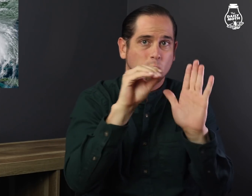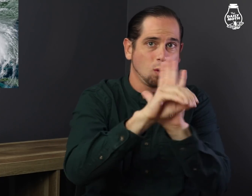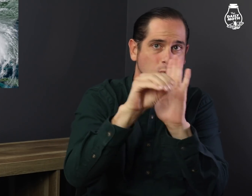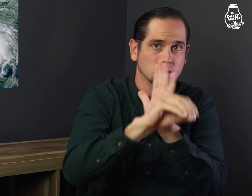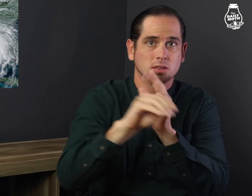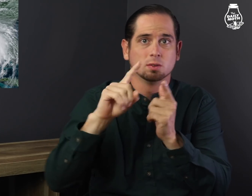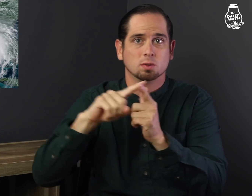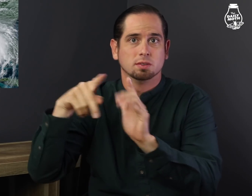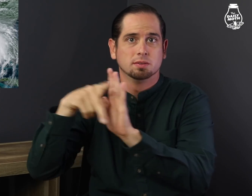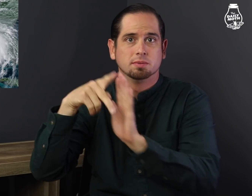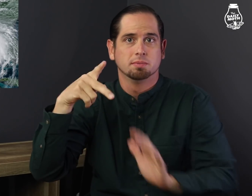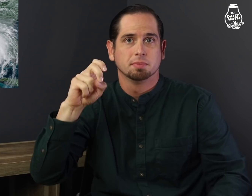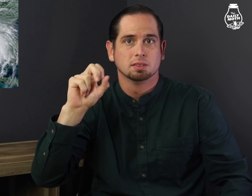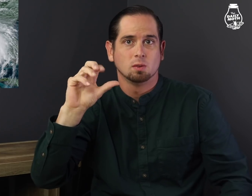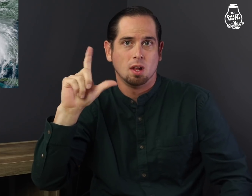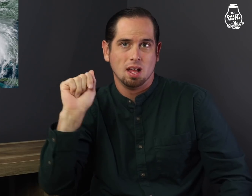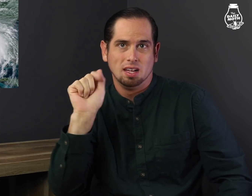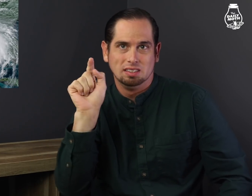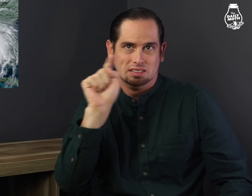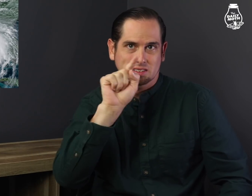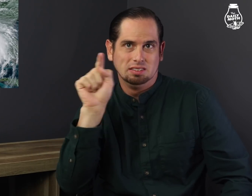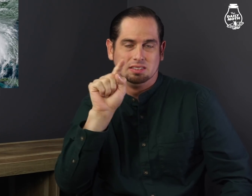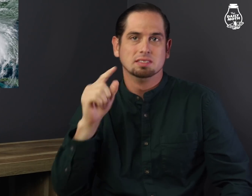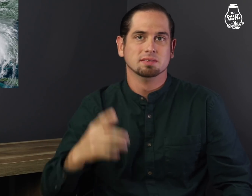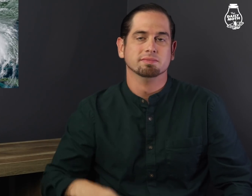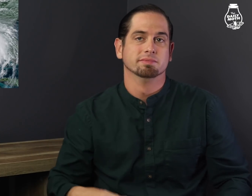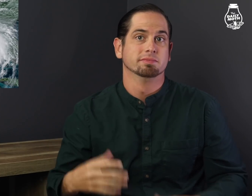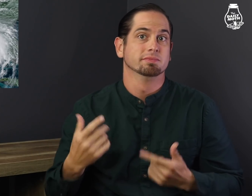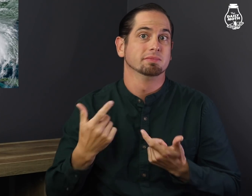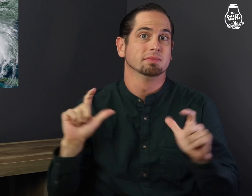from New Orleans to Pensacola.